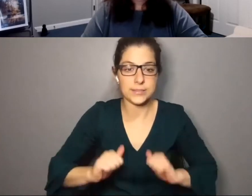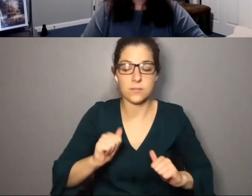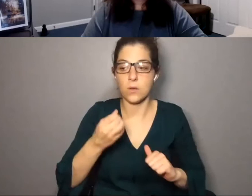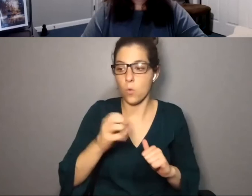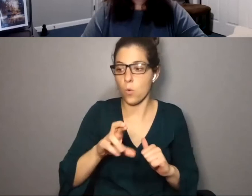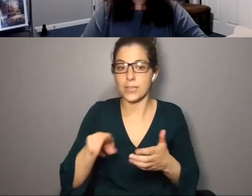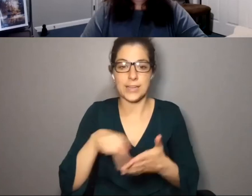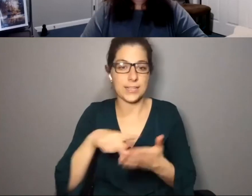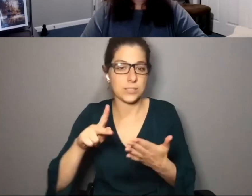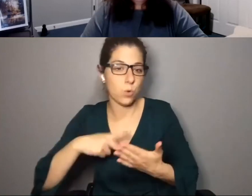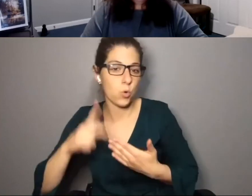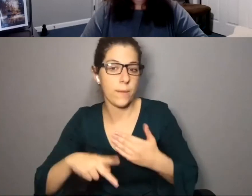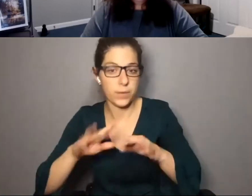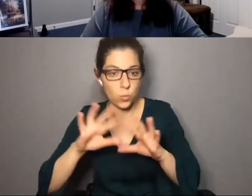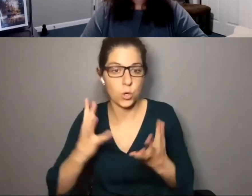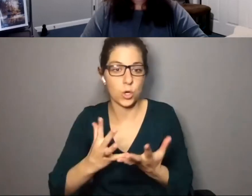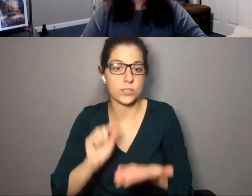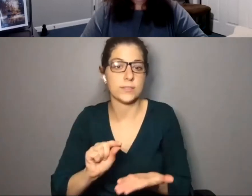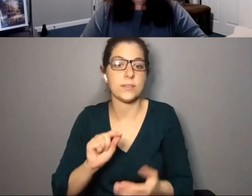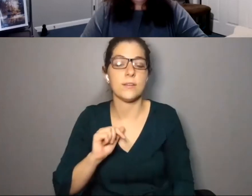the live performance or dance programming world.